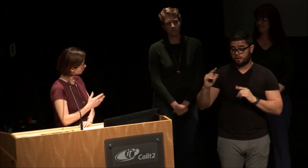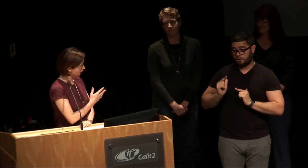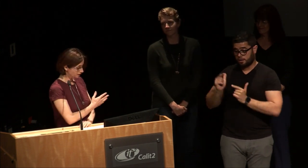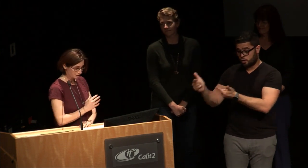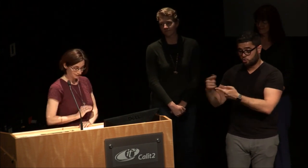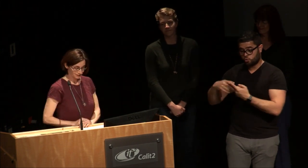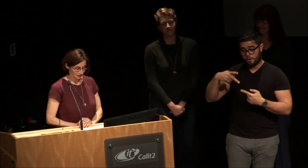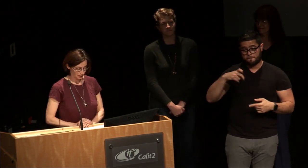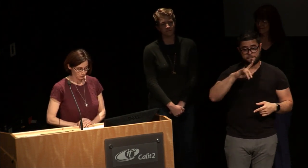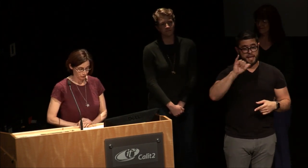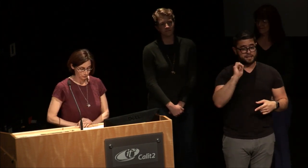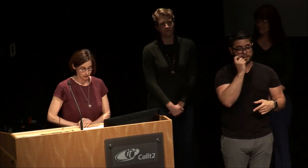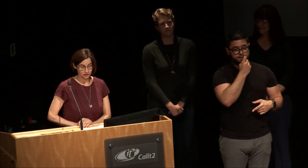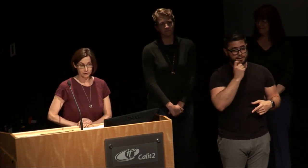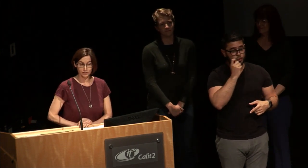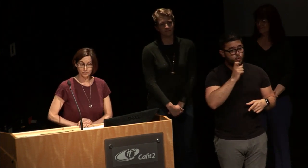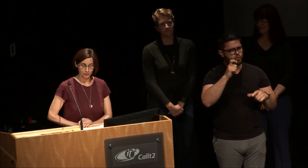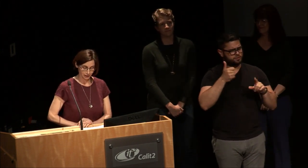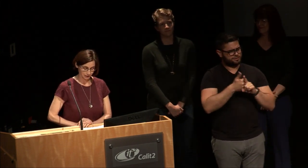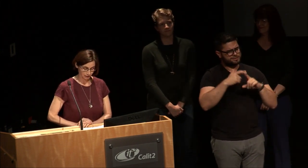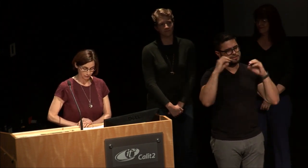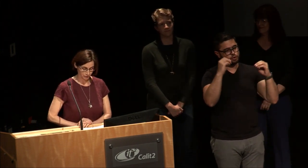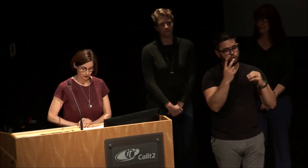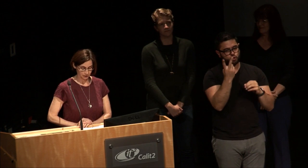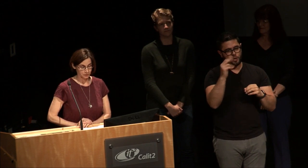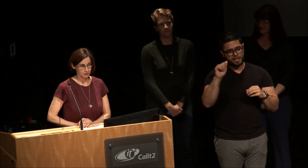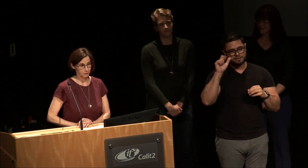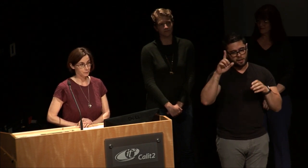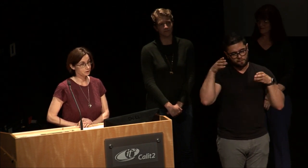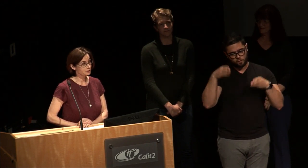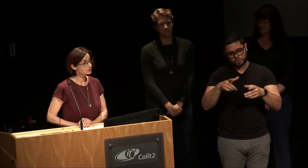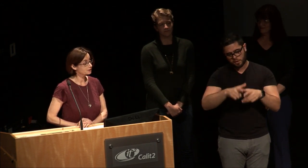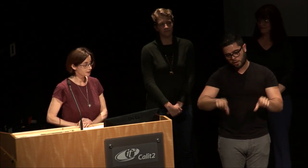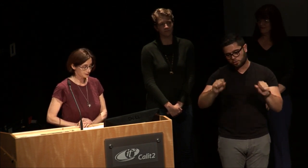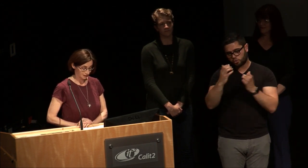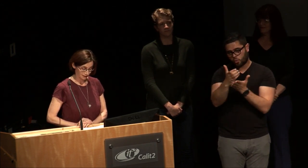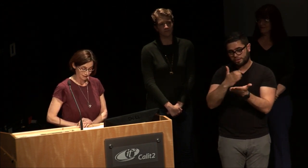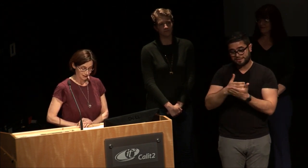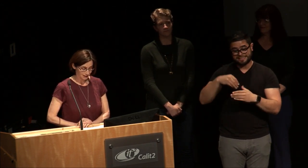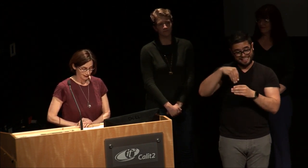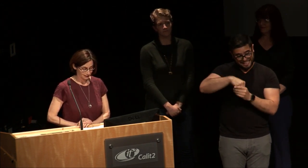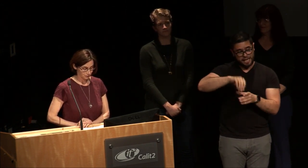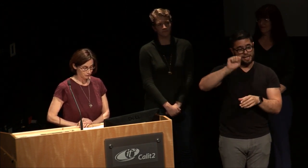Peggy who teaches two of our ASL focus linguistics courses in ASL and is also